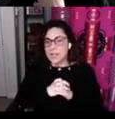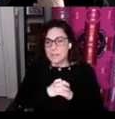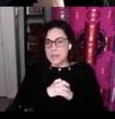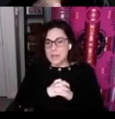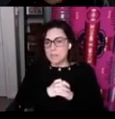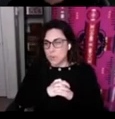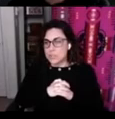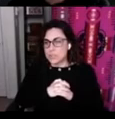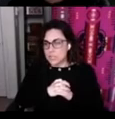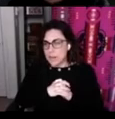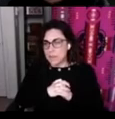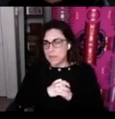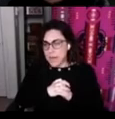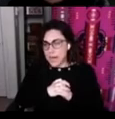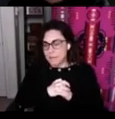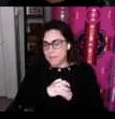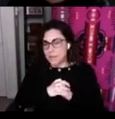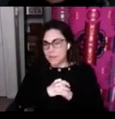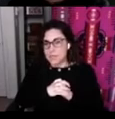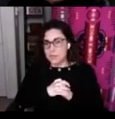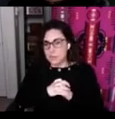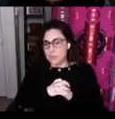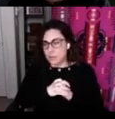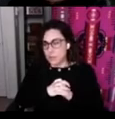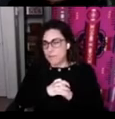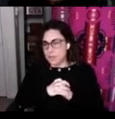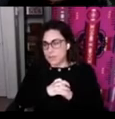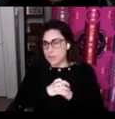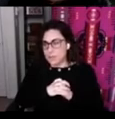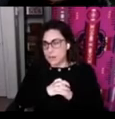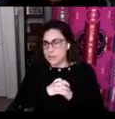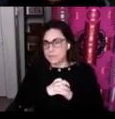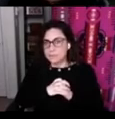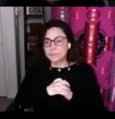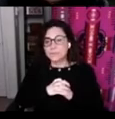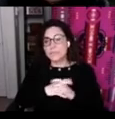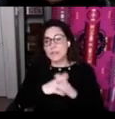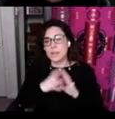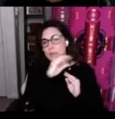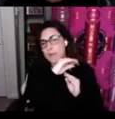to make the most of the time that we have with the resource people who are available to us the red